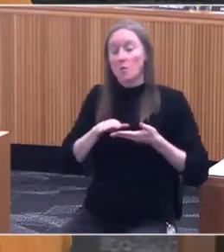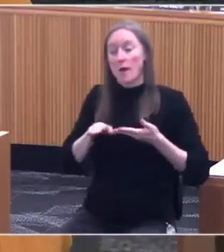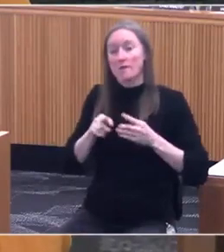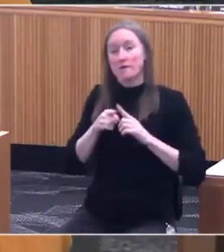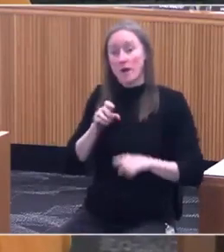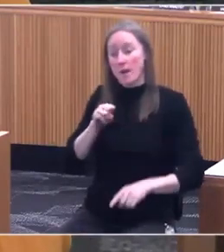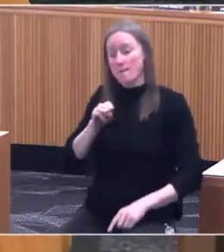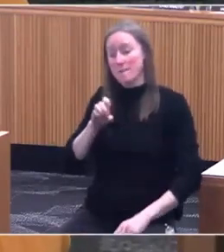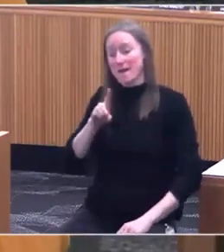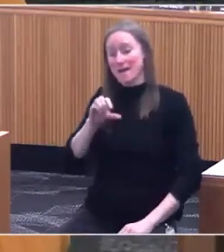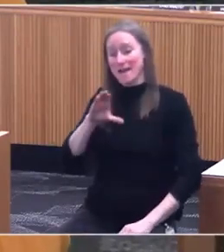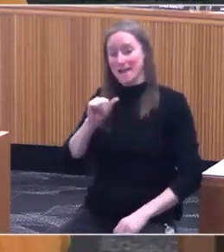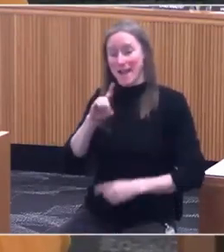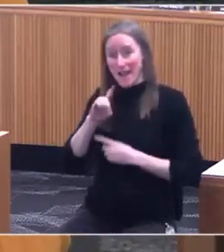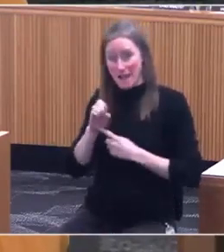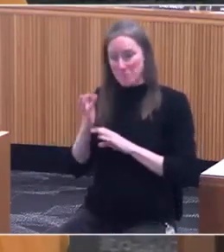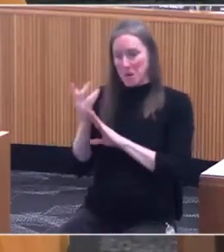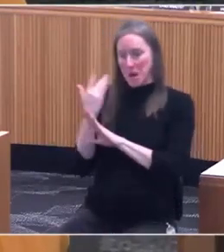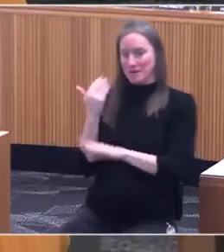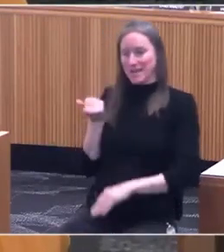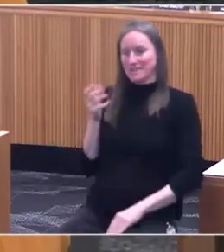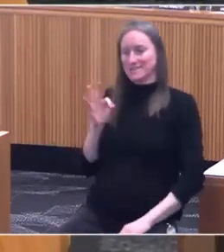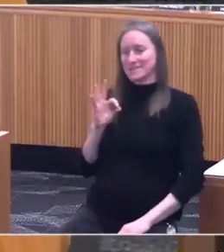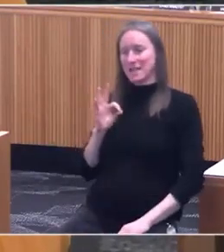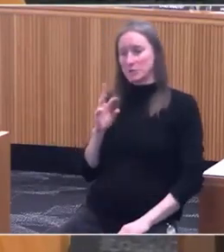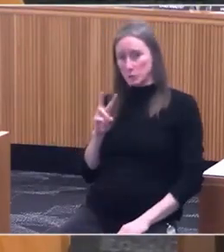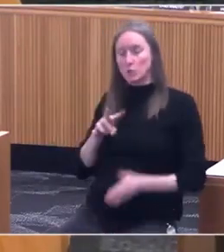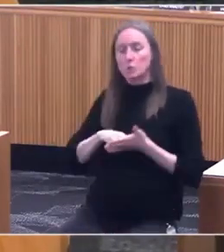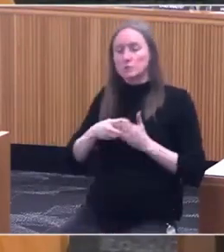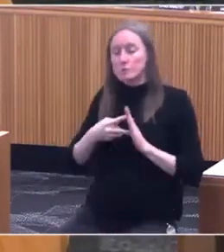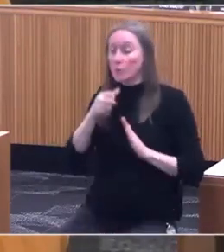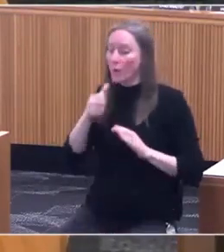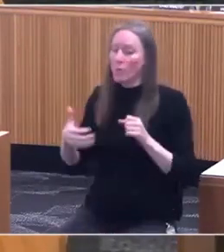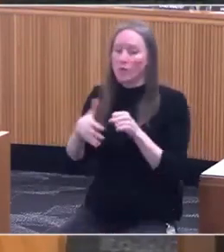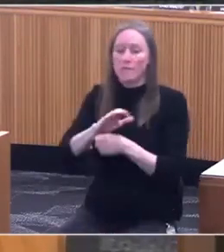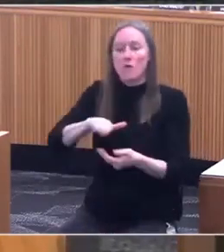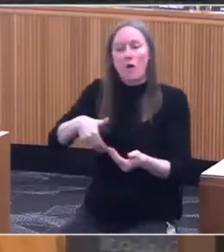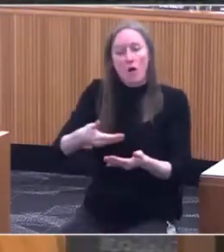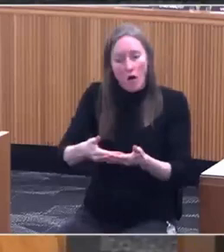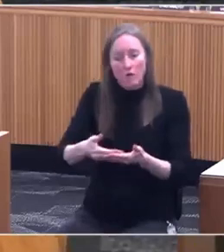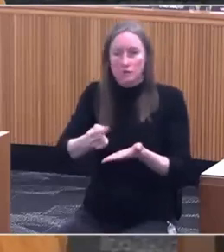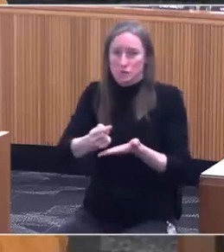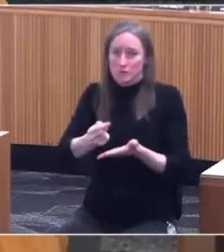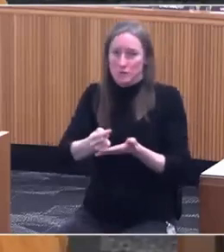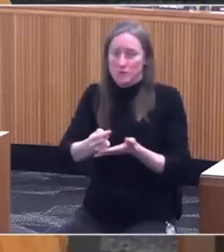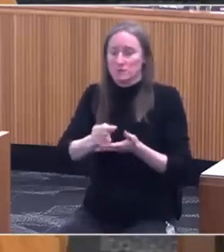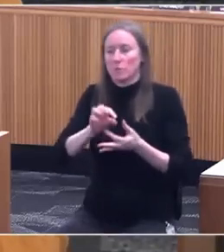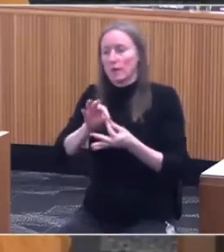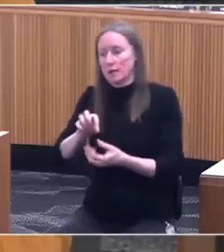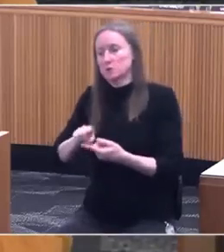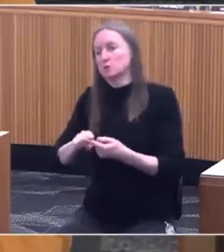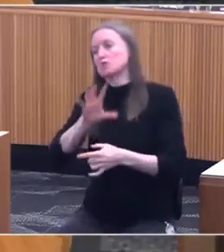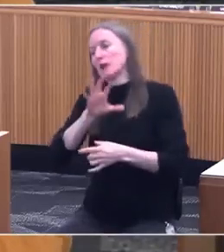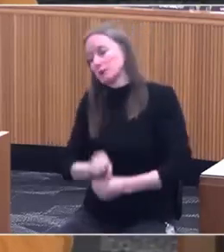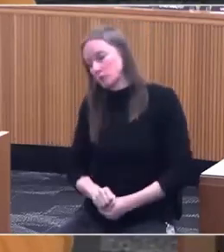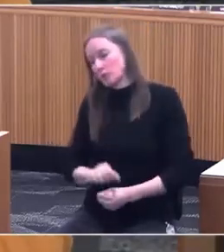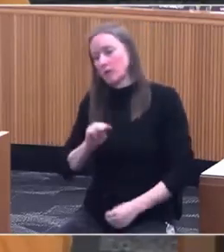we don't cover all the conditions required by a traditional Medicaid program. We made a trade off.